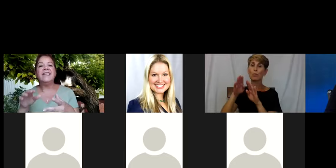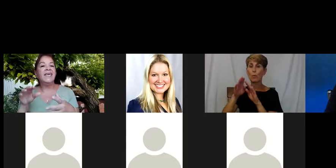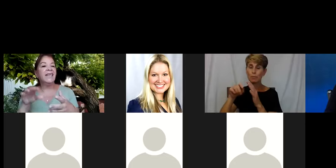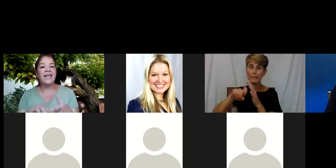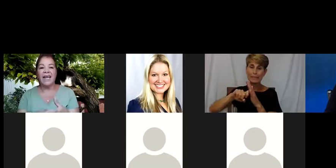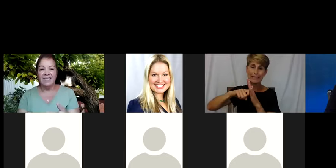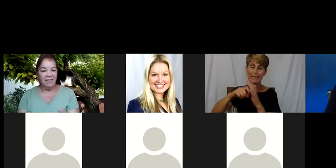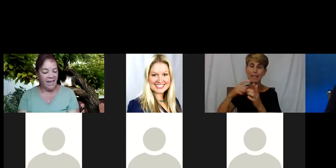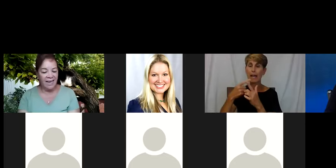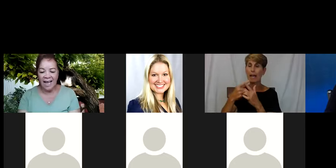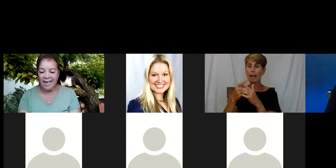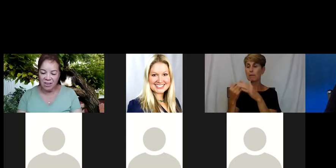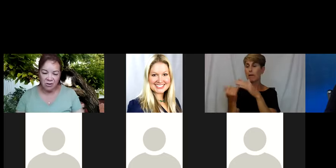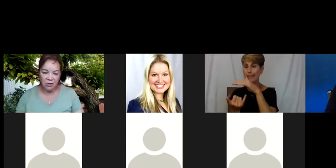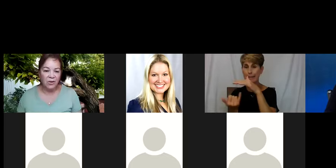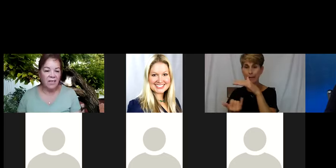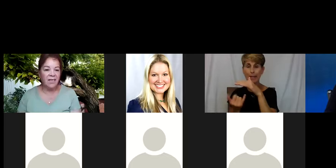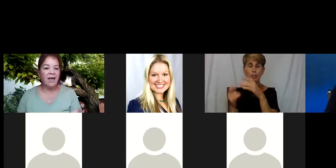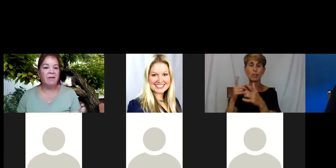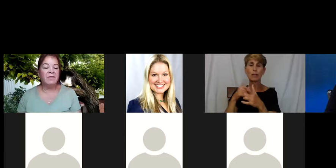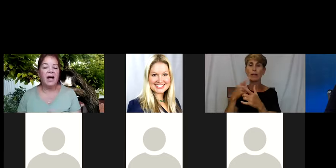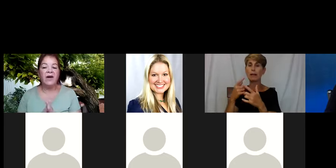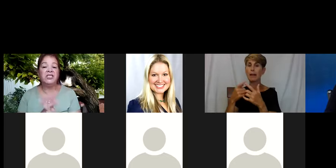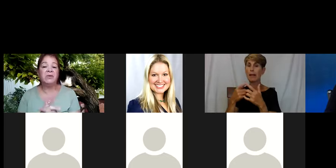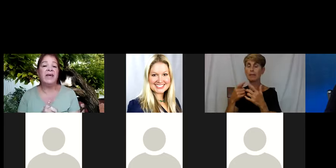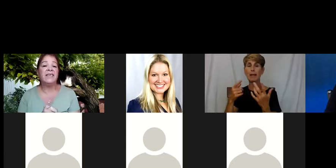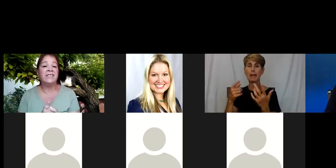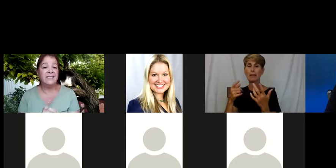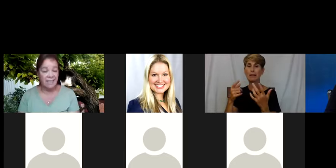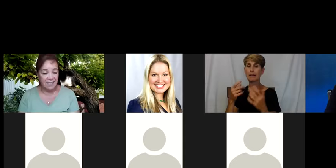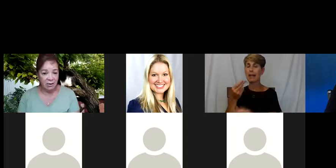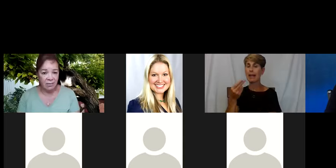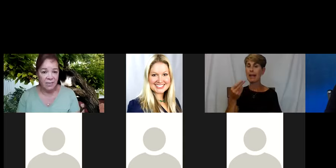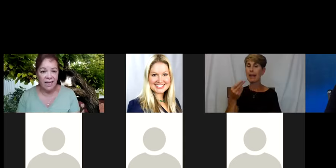And then then got into our HMIS system.